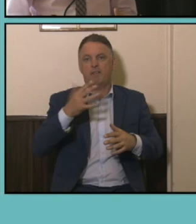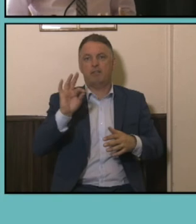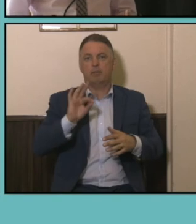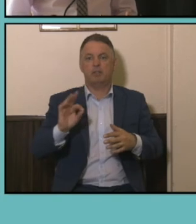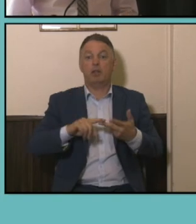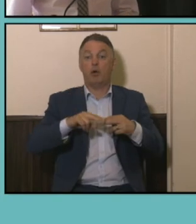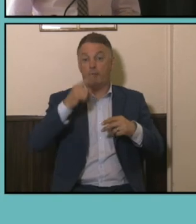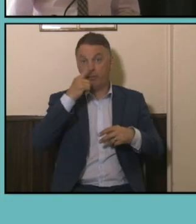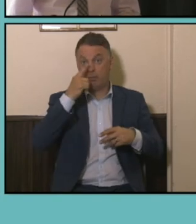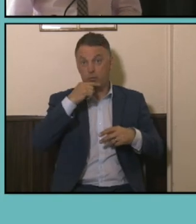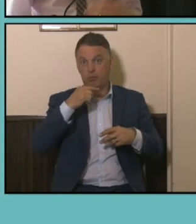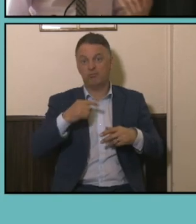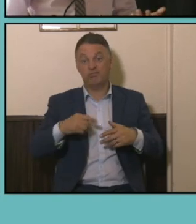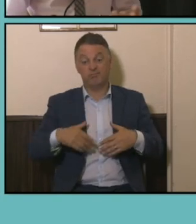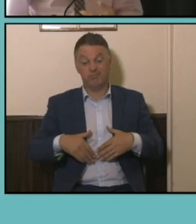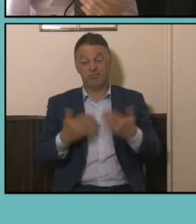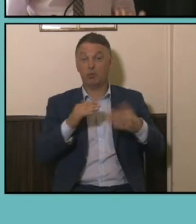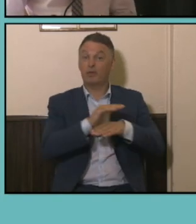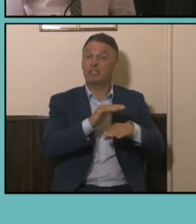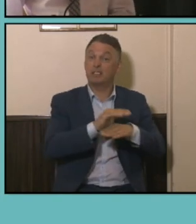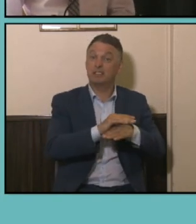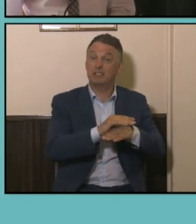qualifications that some of our migrant population and bringing into the country